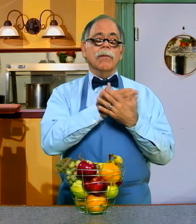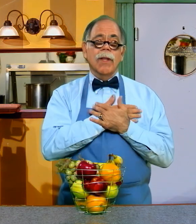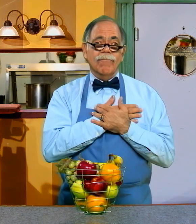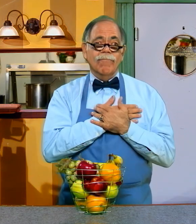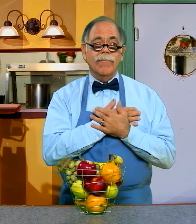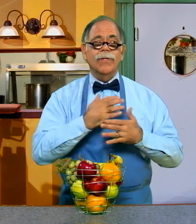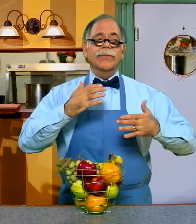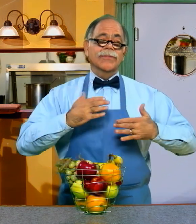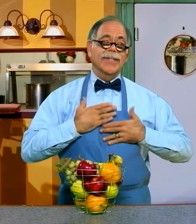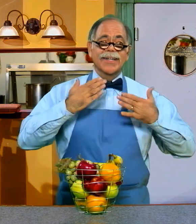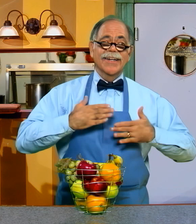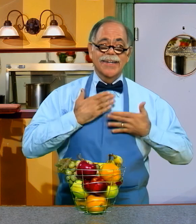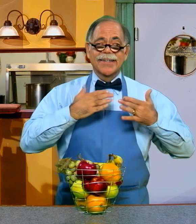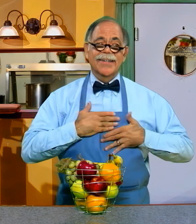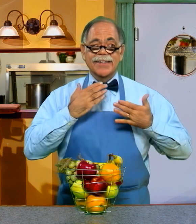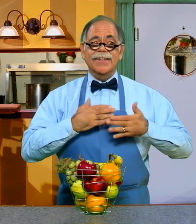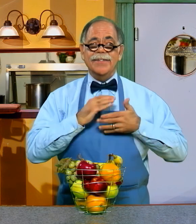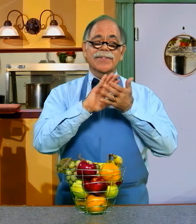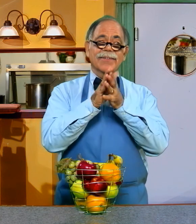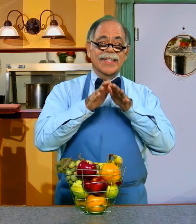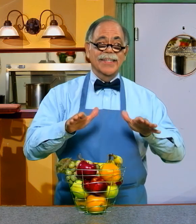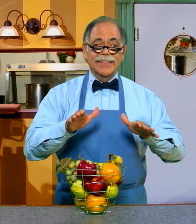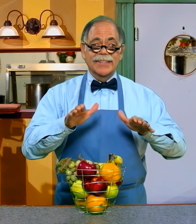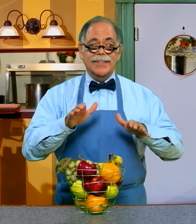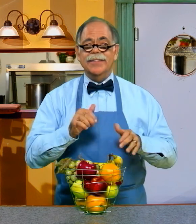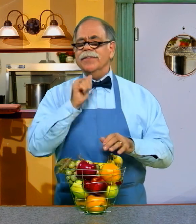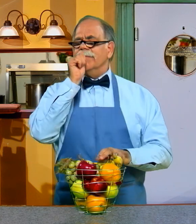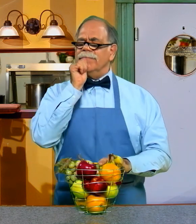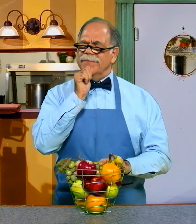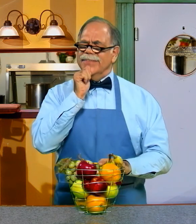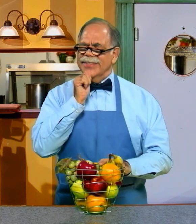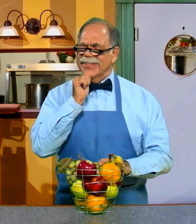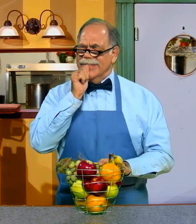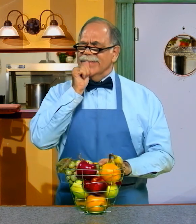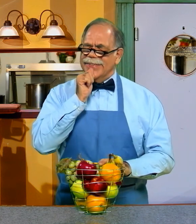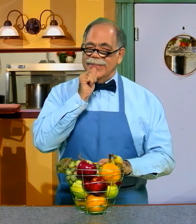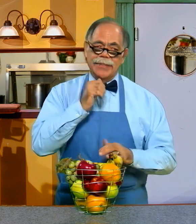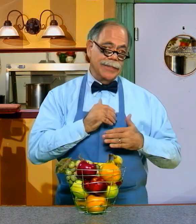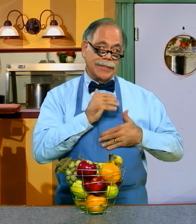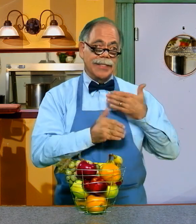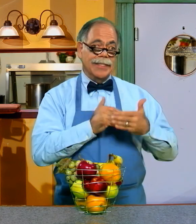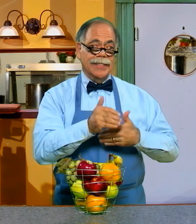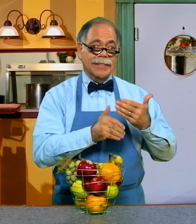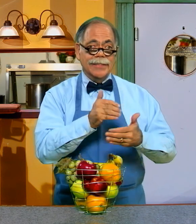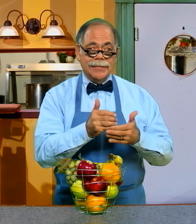LOVE, JOY, PEACE, PATIENCE, KINDNESS,